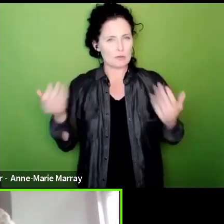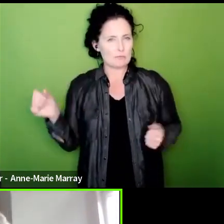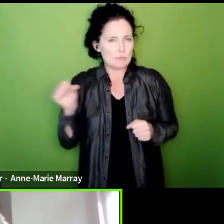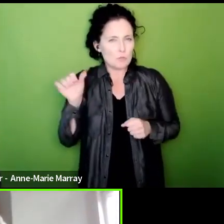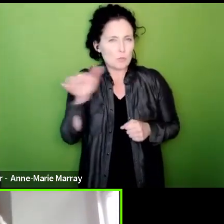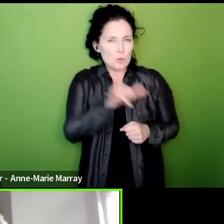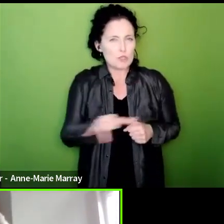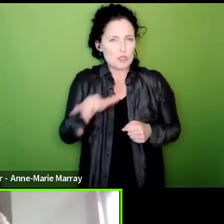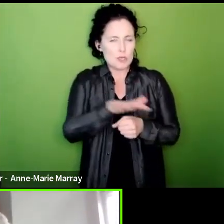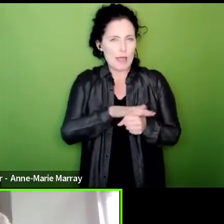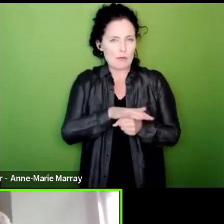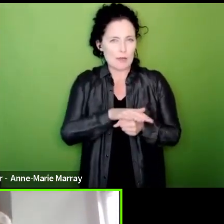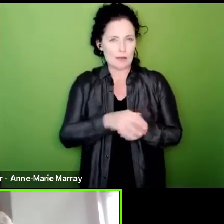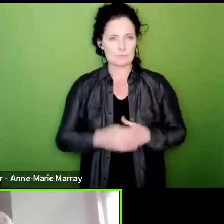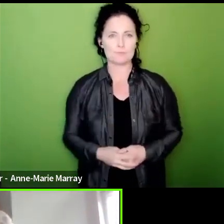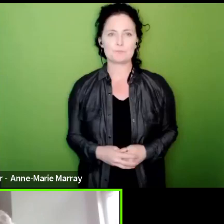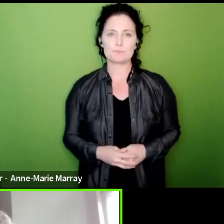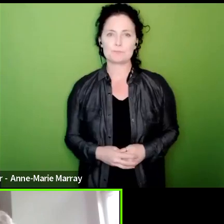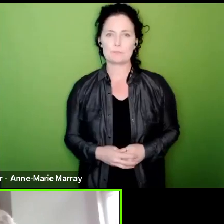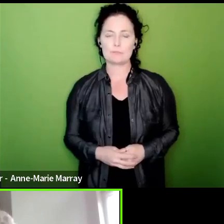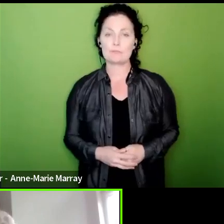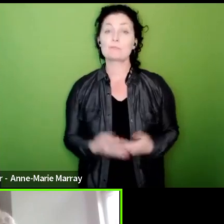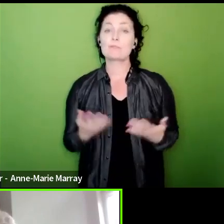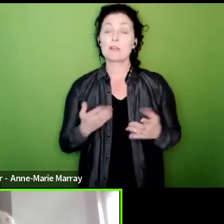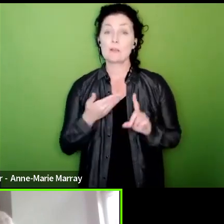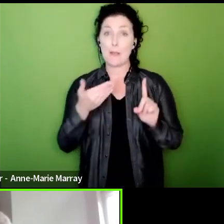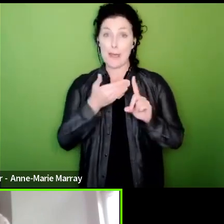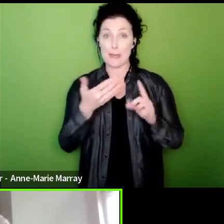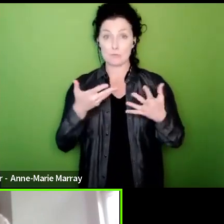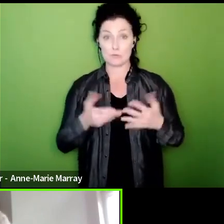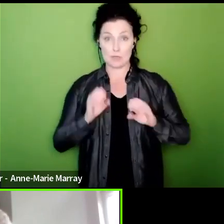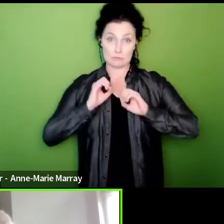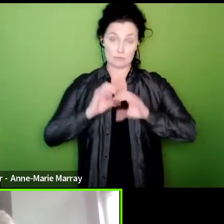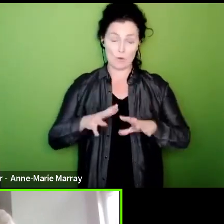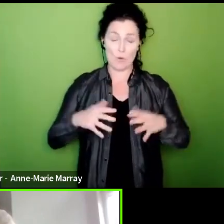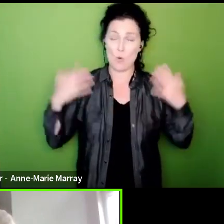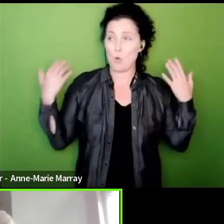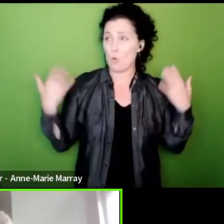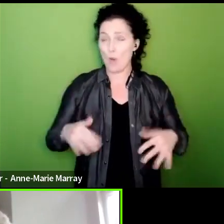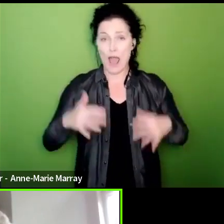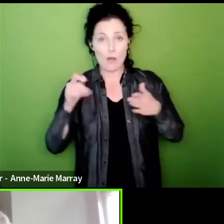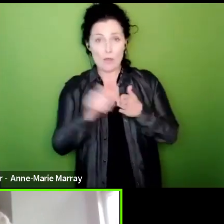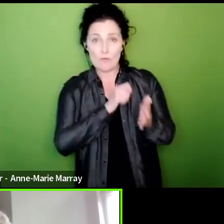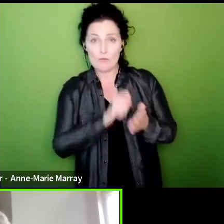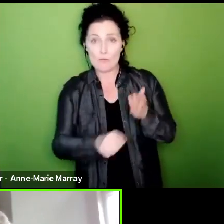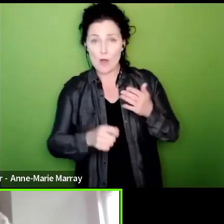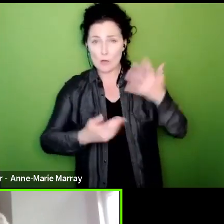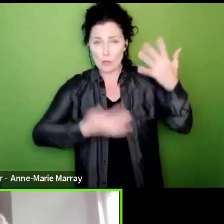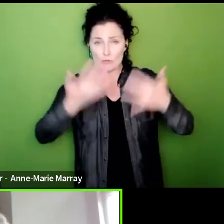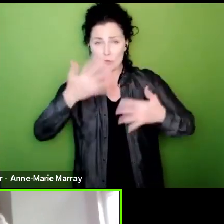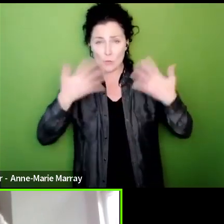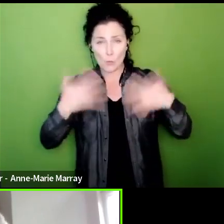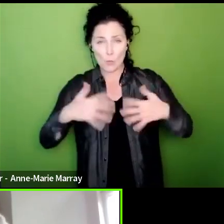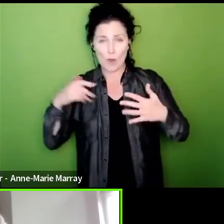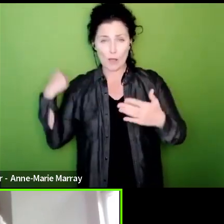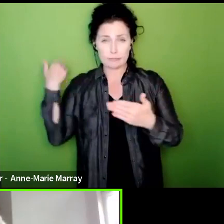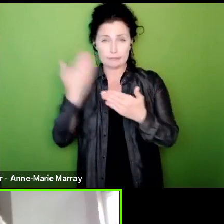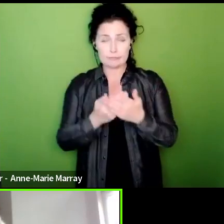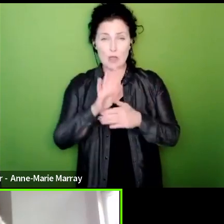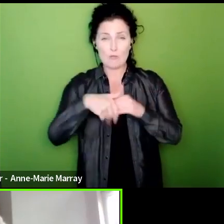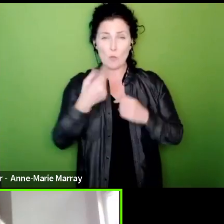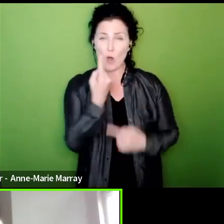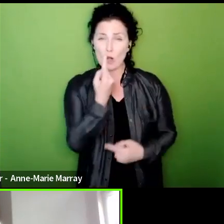to tell people today is this we've delivered a historic vote in over 126 employers smashed a